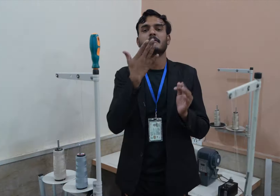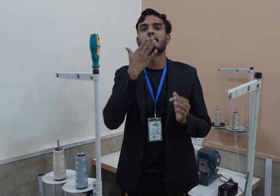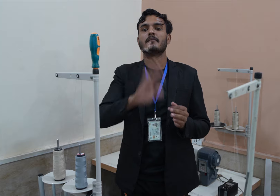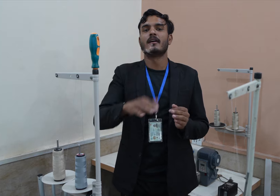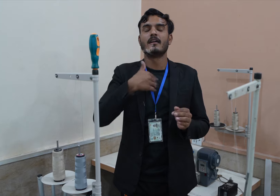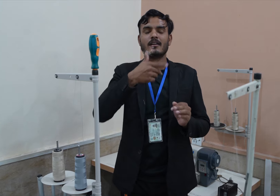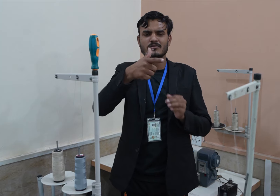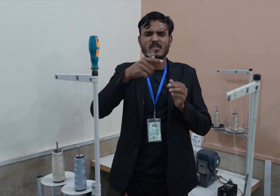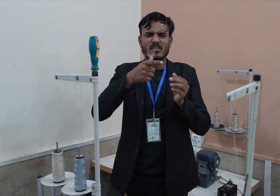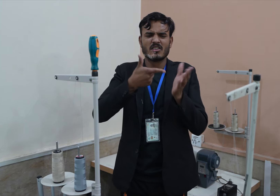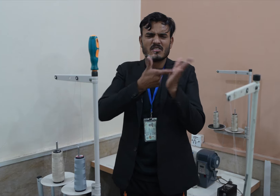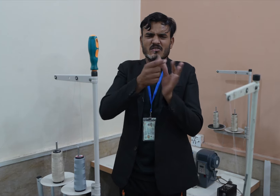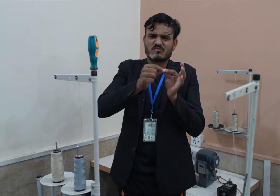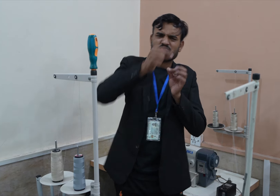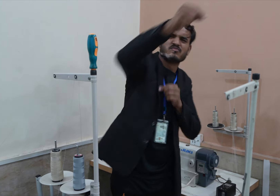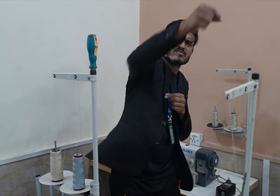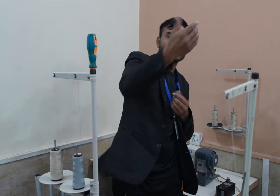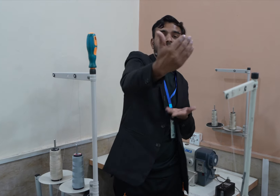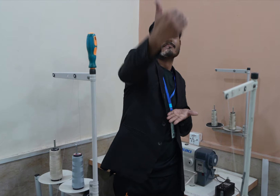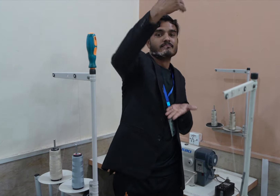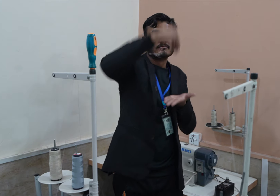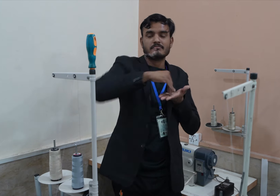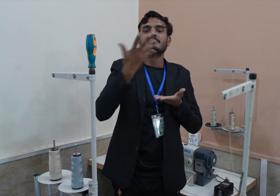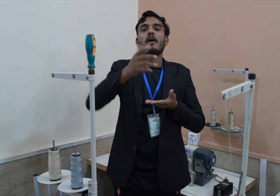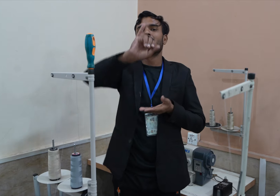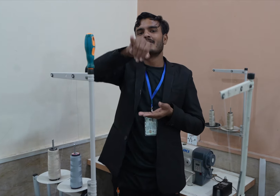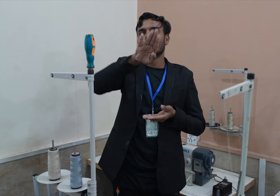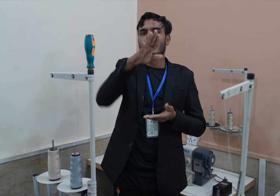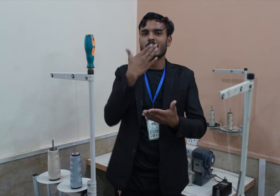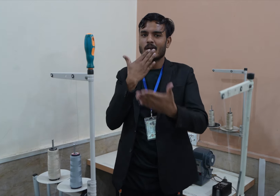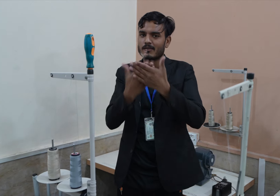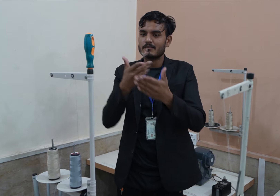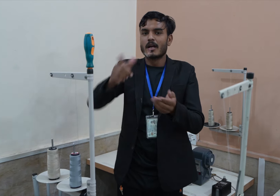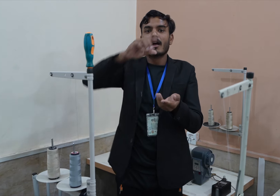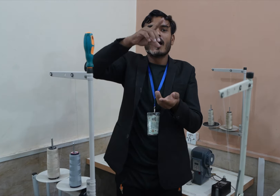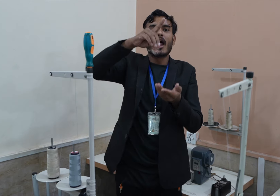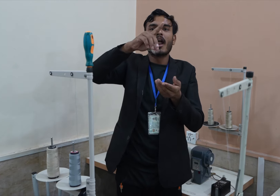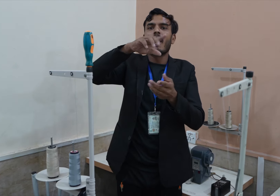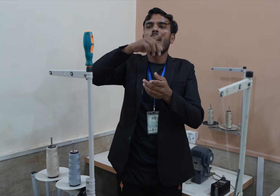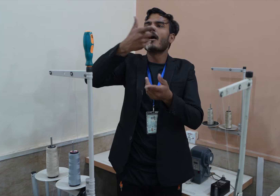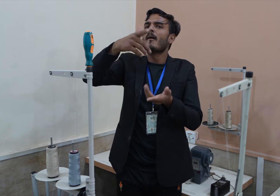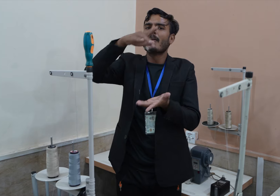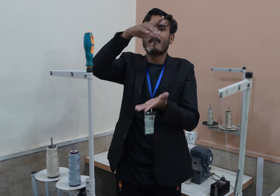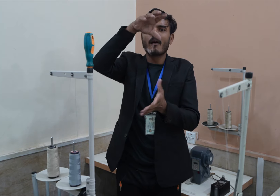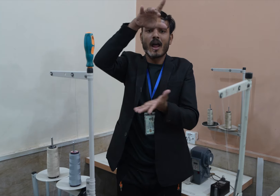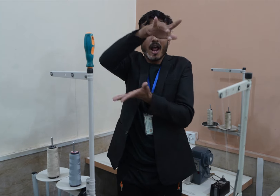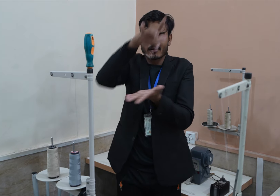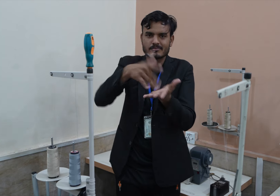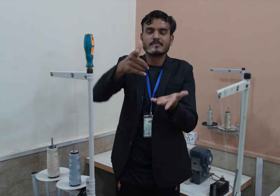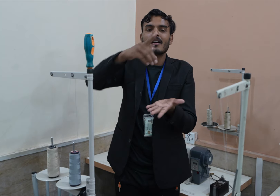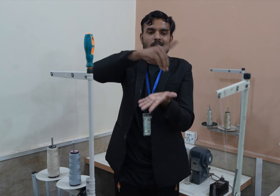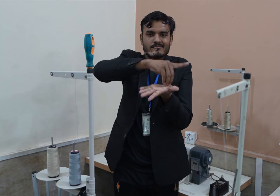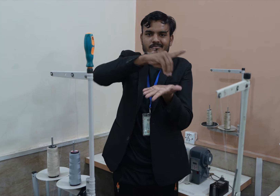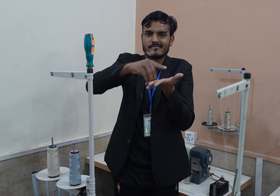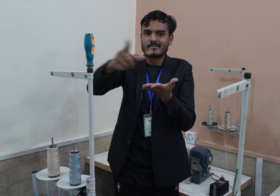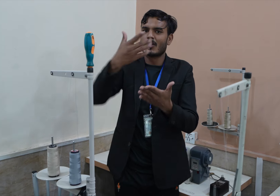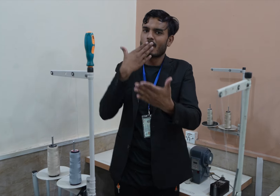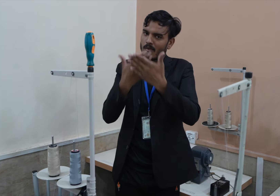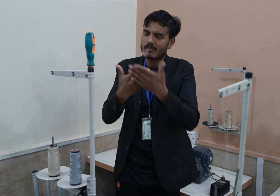I’m from a village far from here, but I’ve come here for job training offered by Deaf Reach.